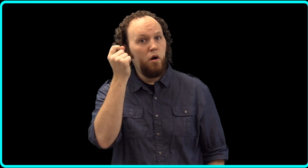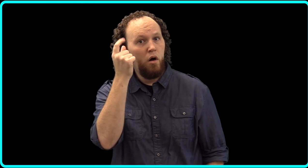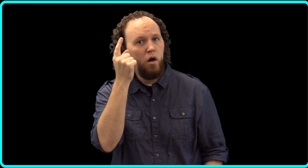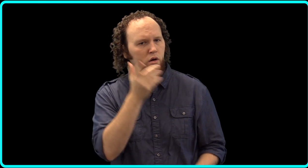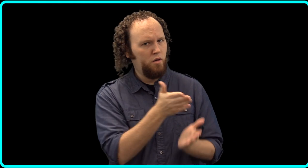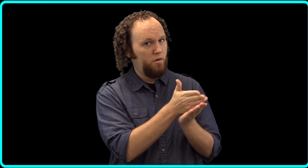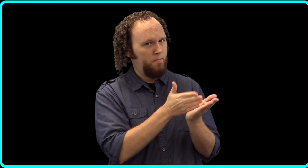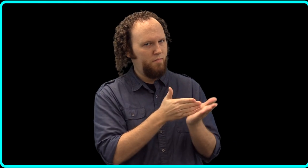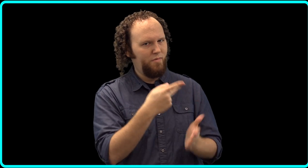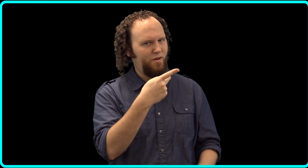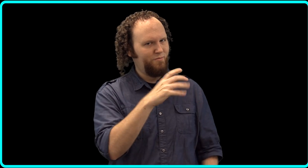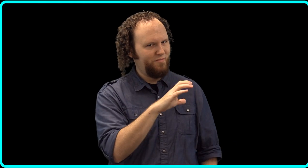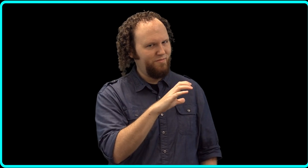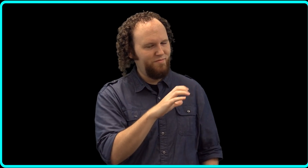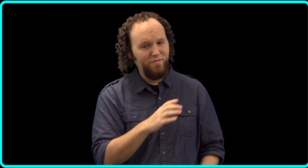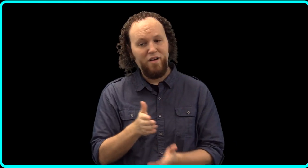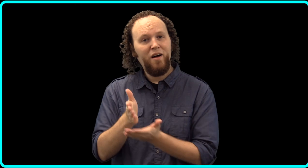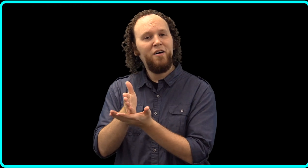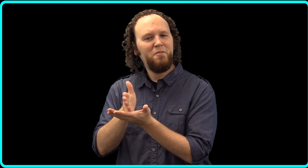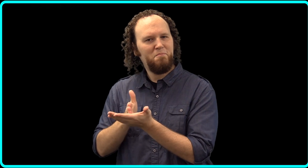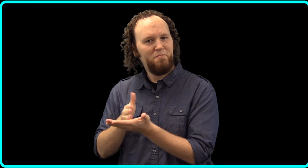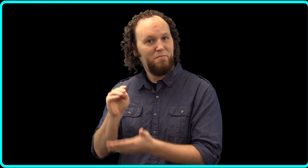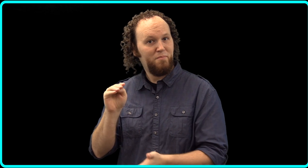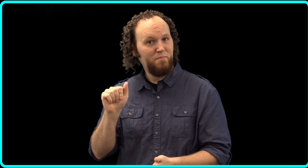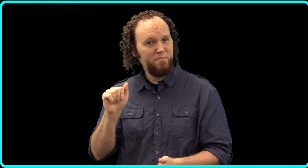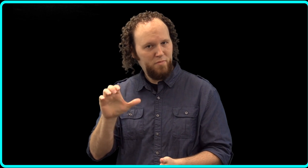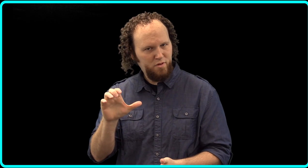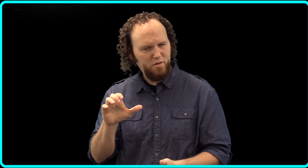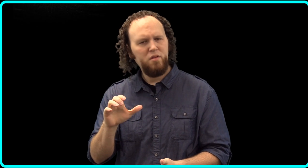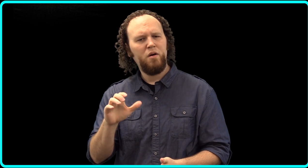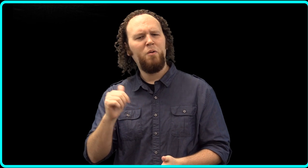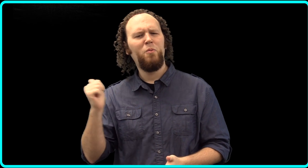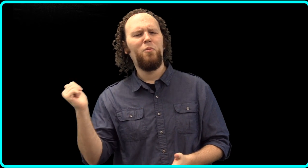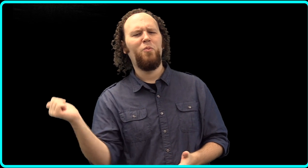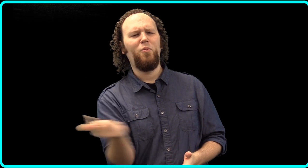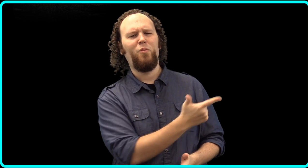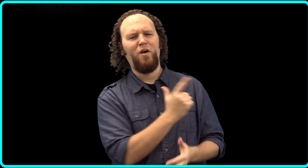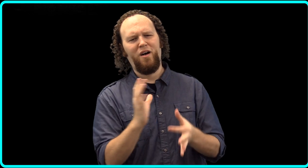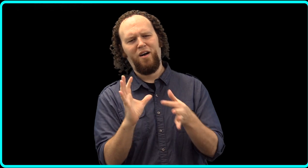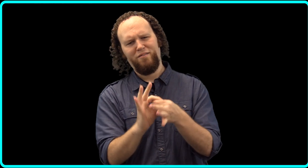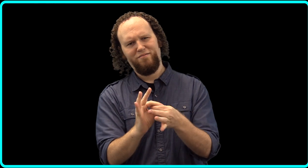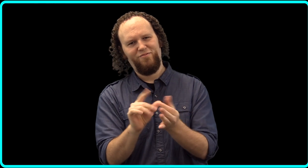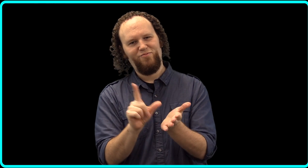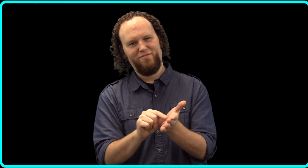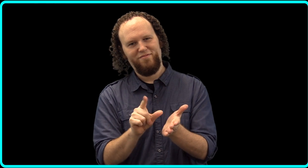We have both MACs and PCs. They're all connected to our printers.